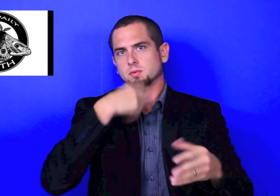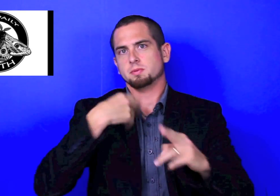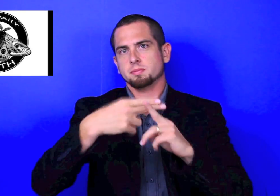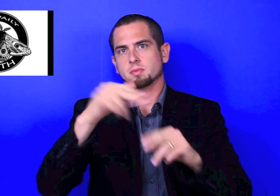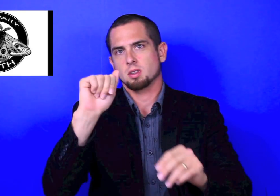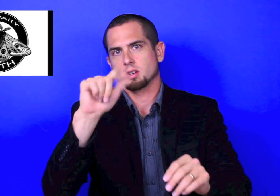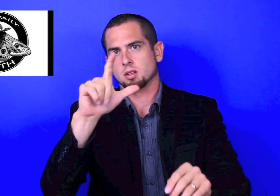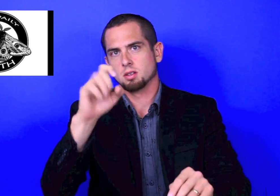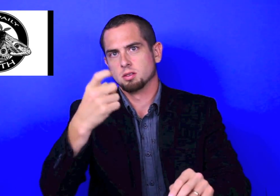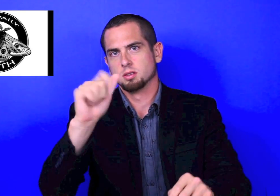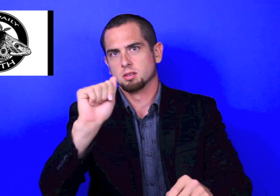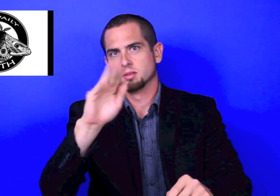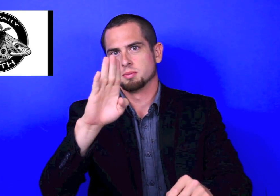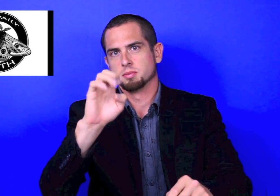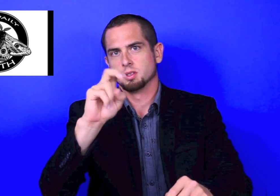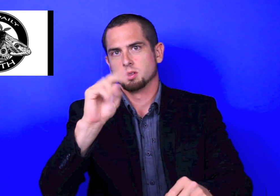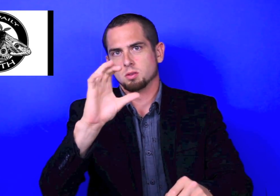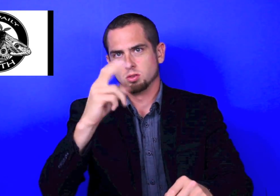Let me introduce myself. My name is Alex Abenchuchan.